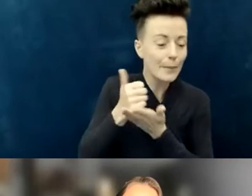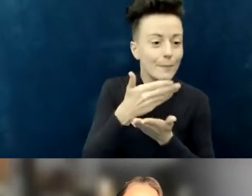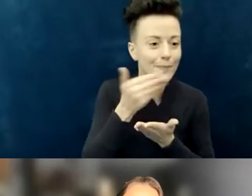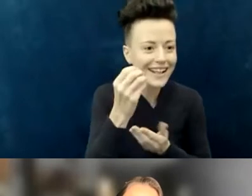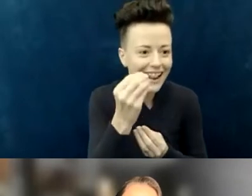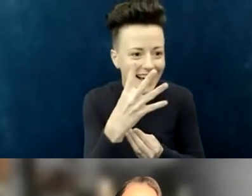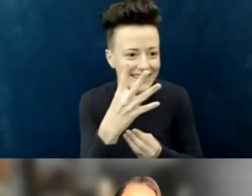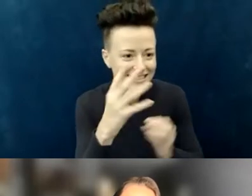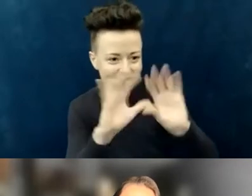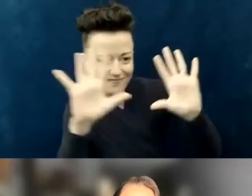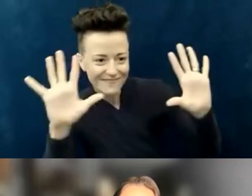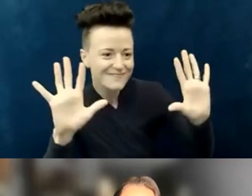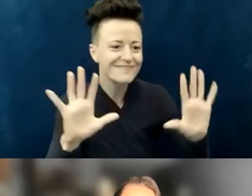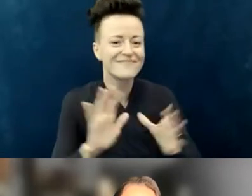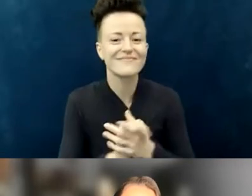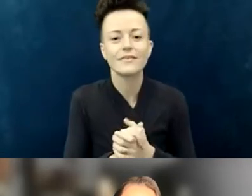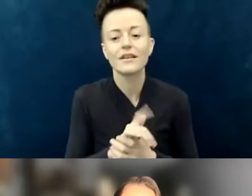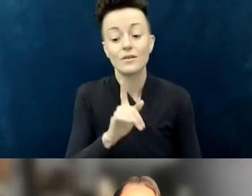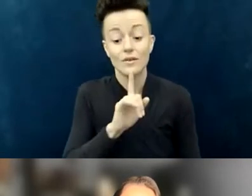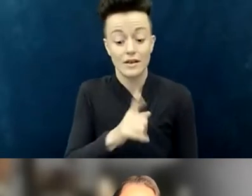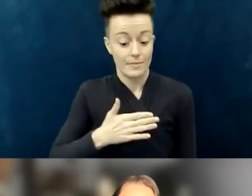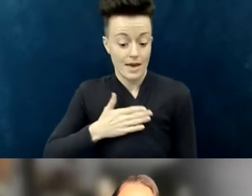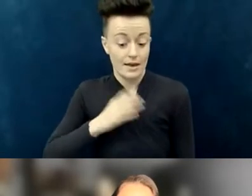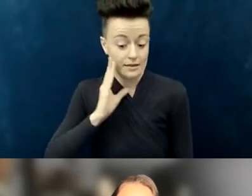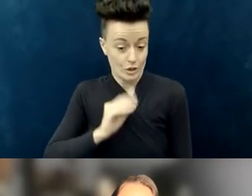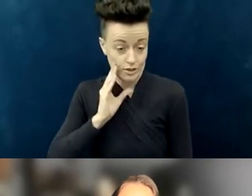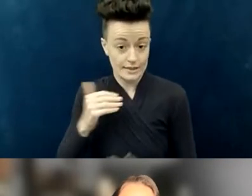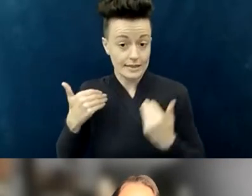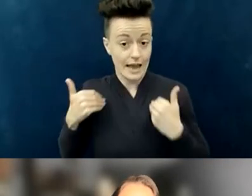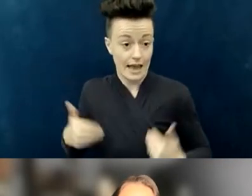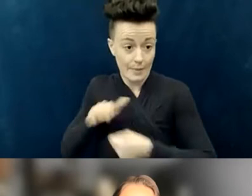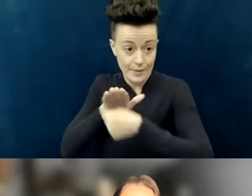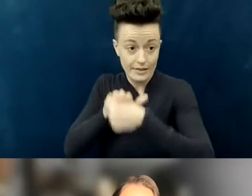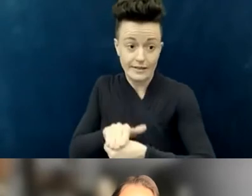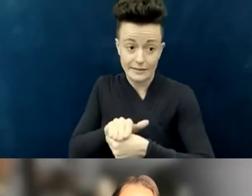As far as encounters with ableism, I see them in so many places